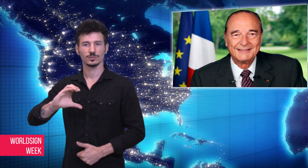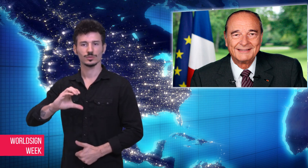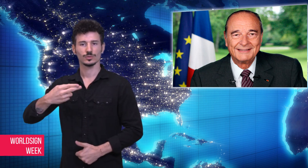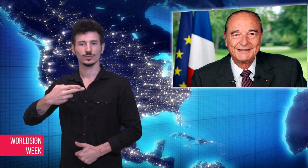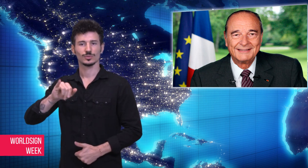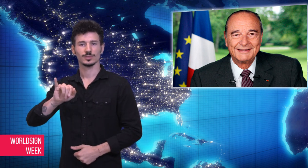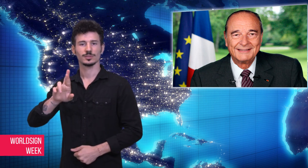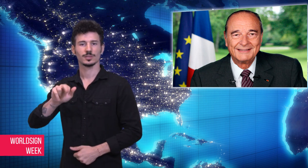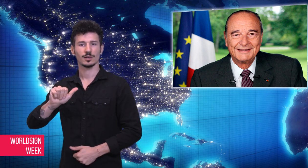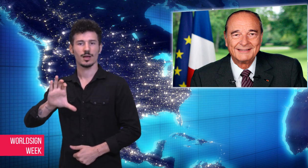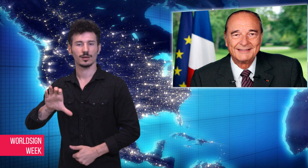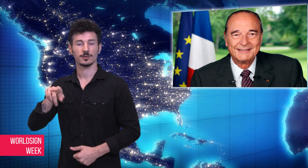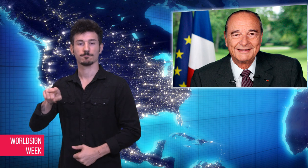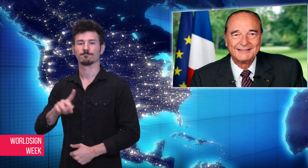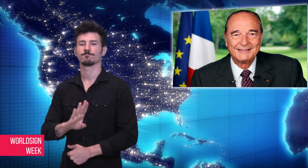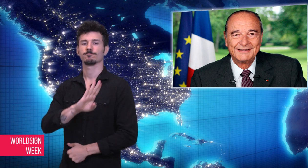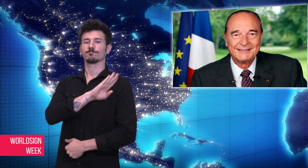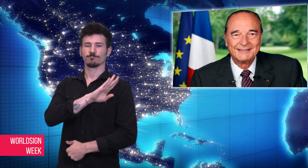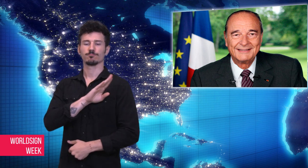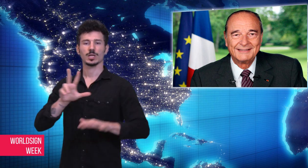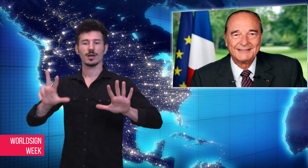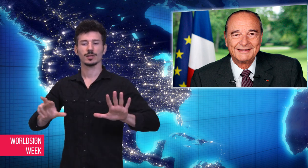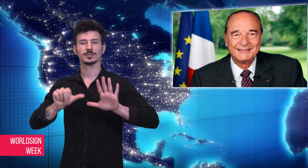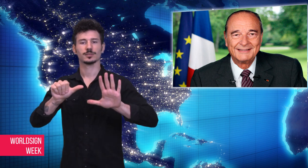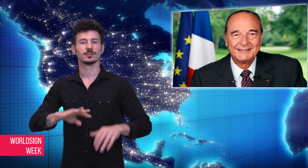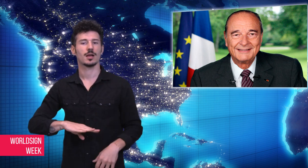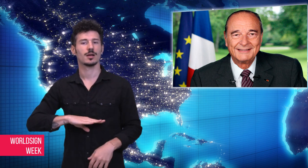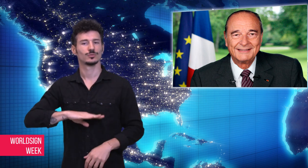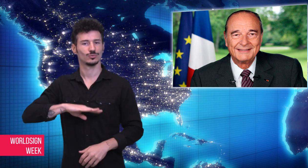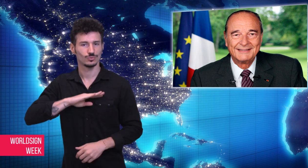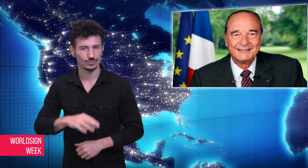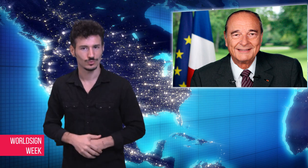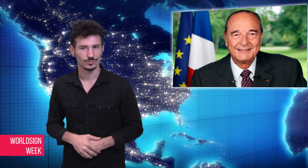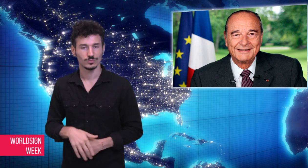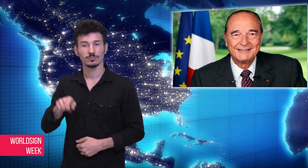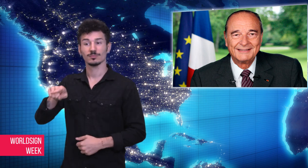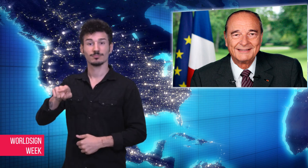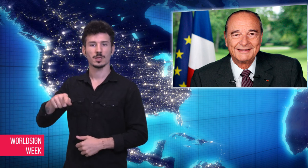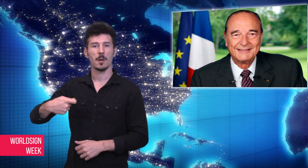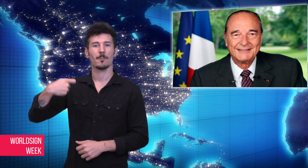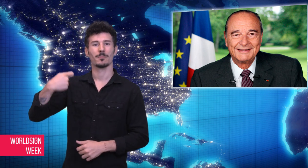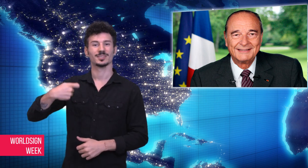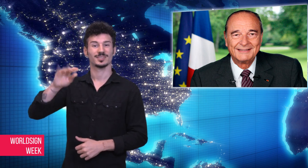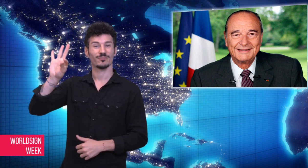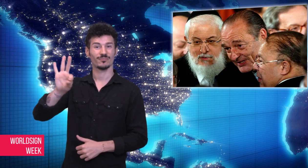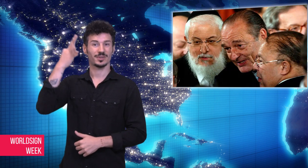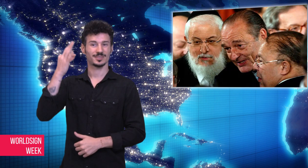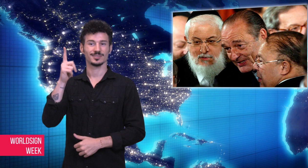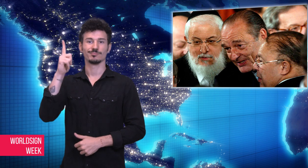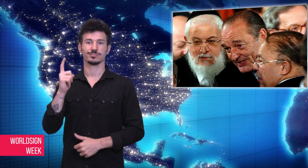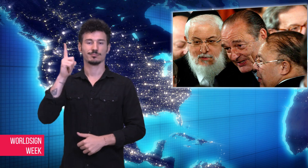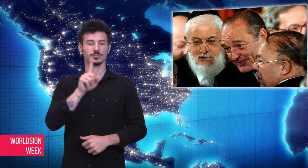Jacques Chirac, has passed away. He was 86 years old.